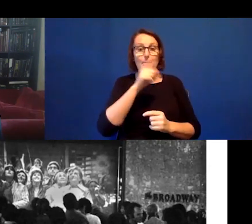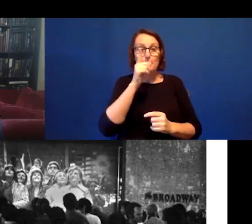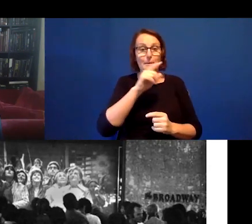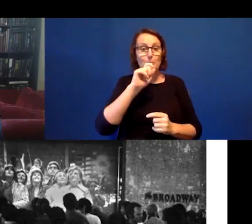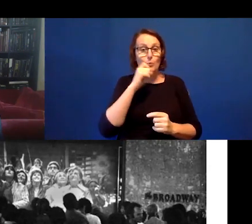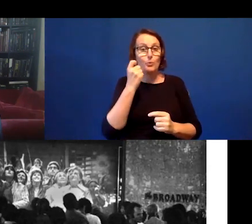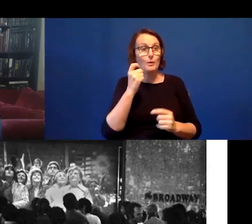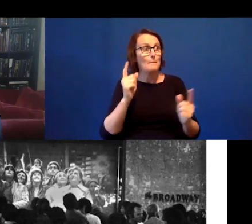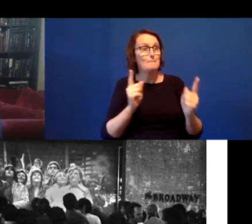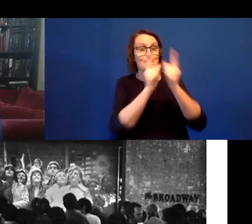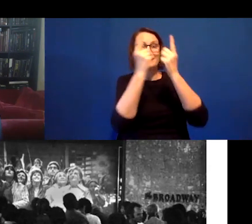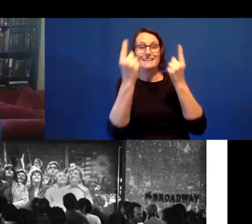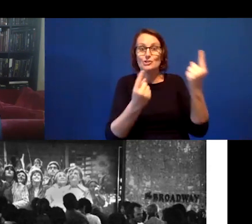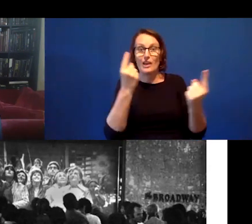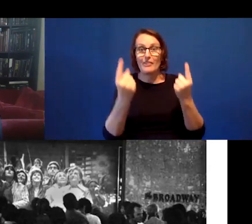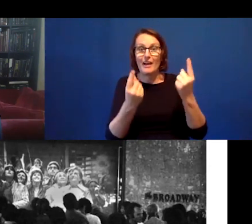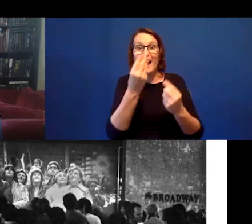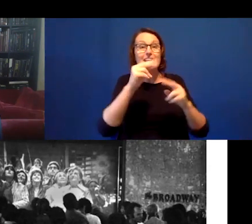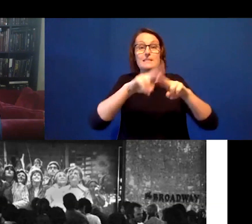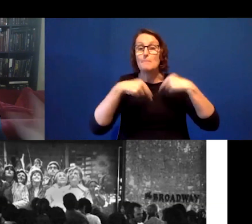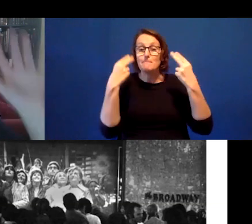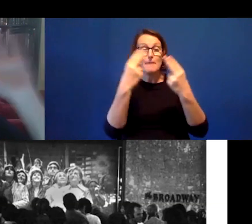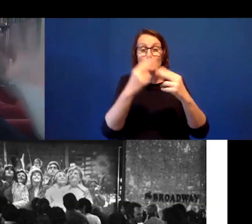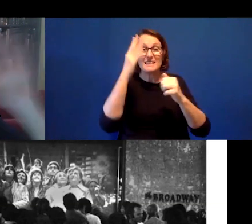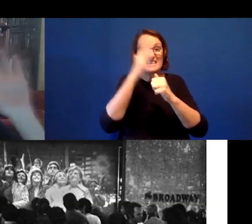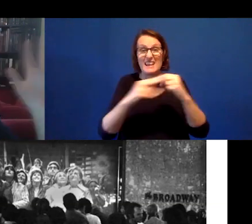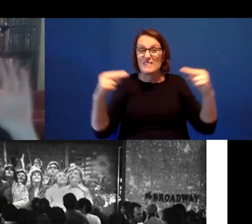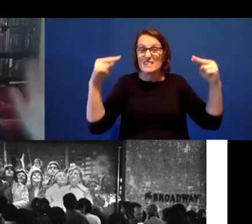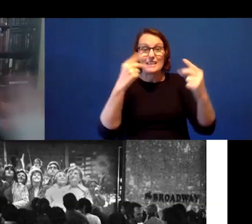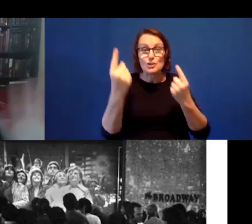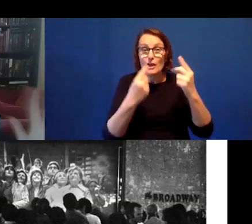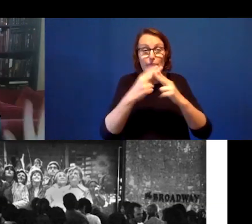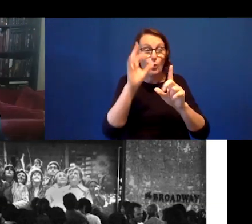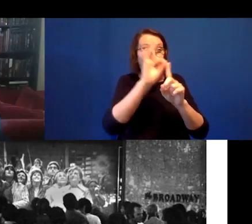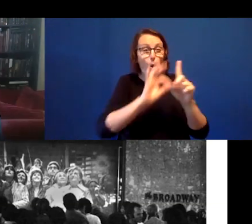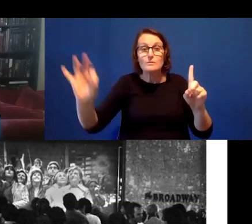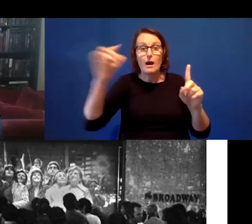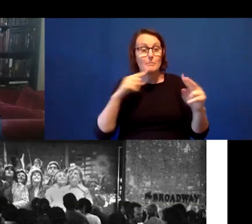Some families that had never seen each other for decades were meeting up and saying hello over satellite.